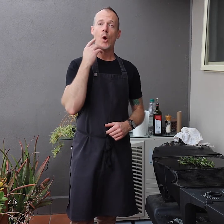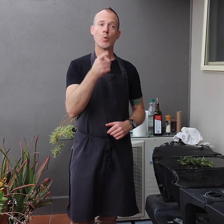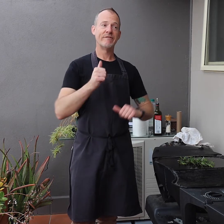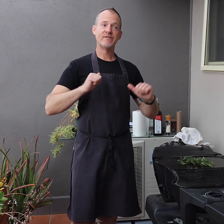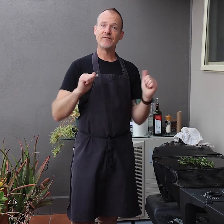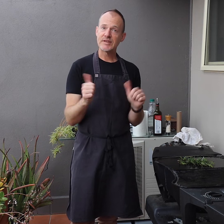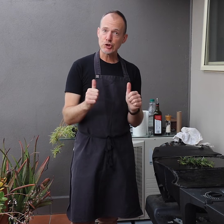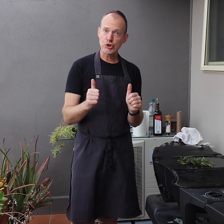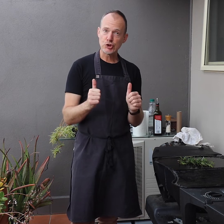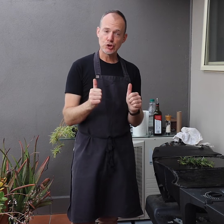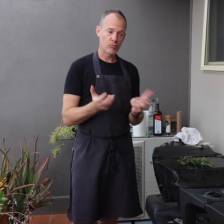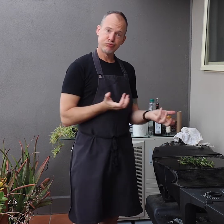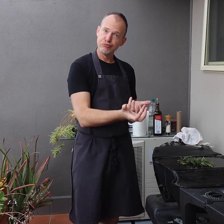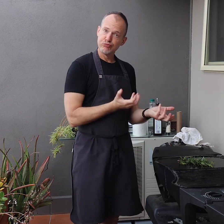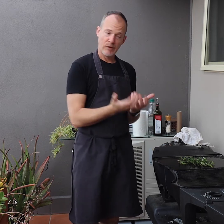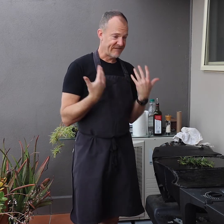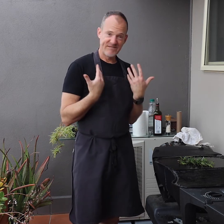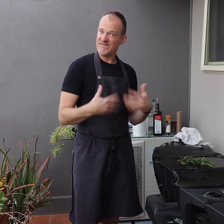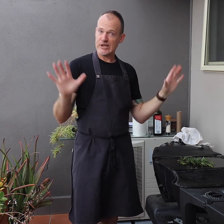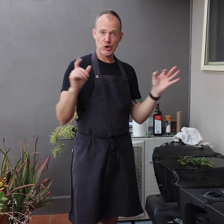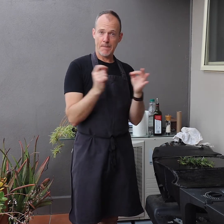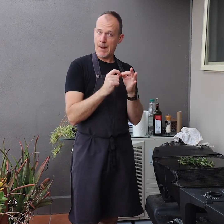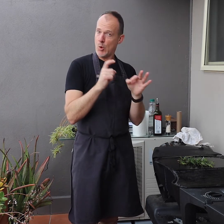When you have finished cooking on the BBQ,